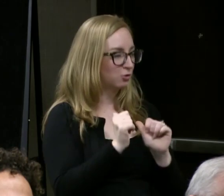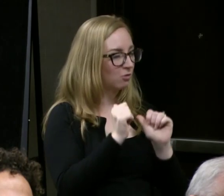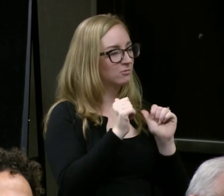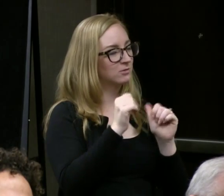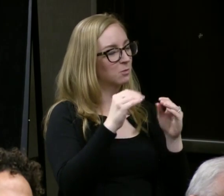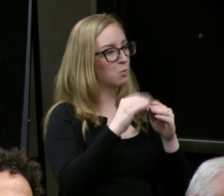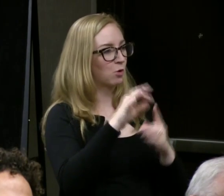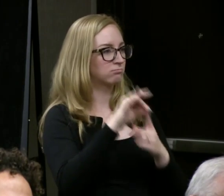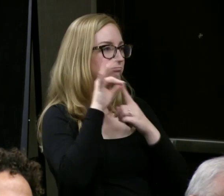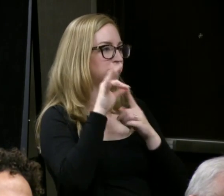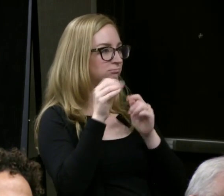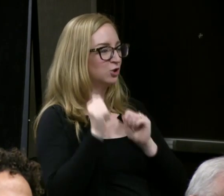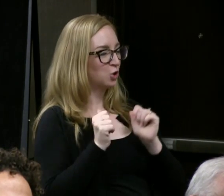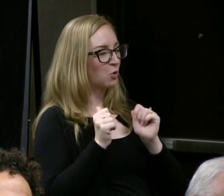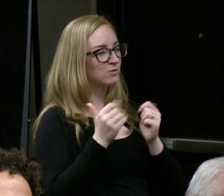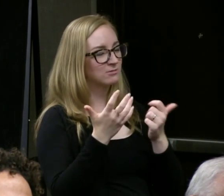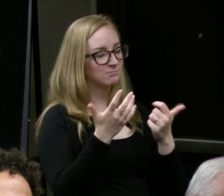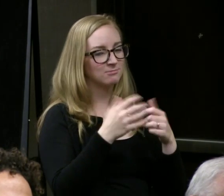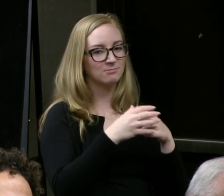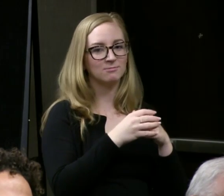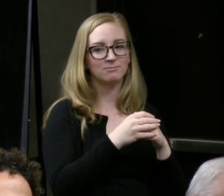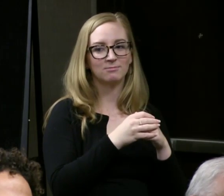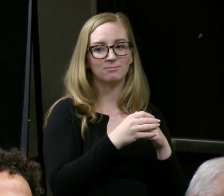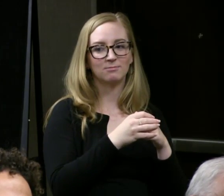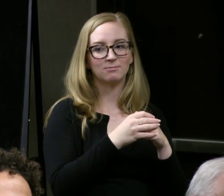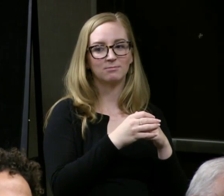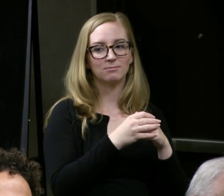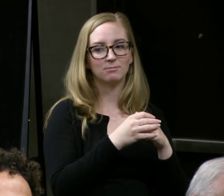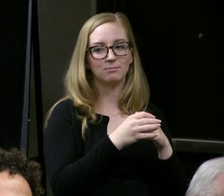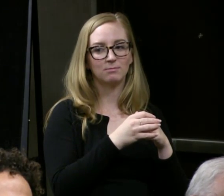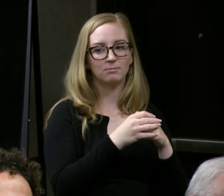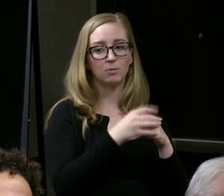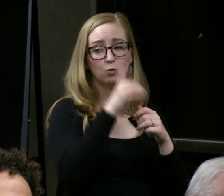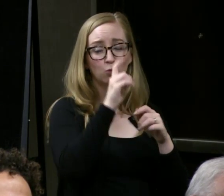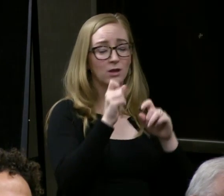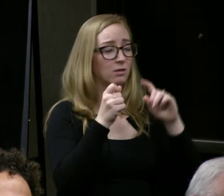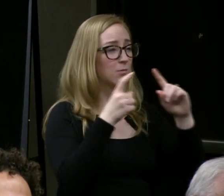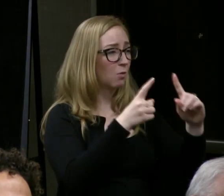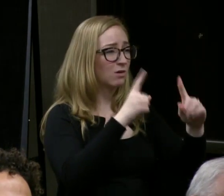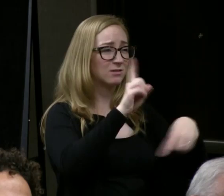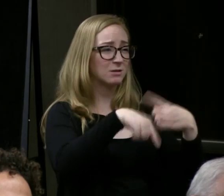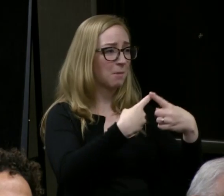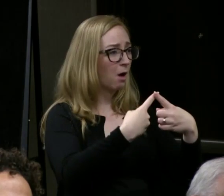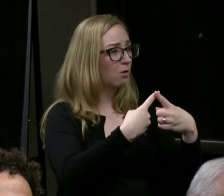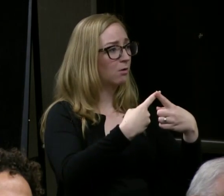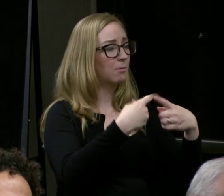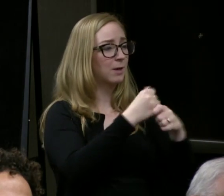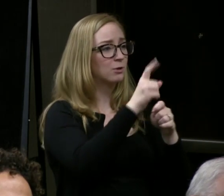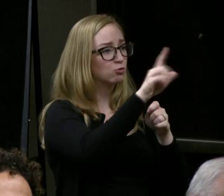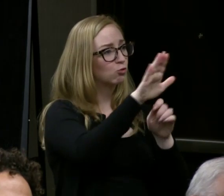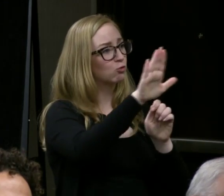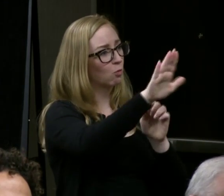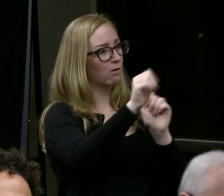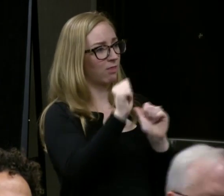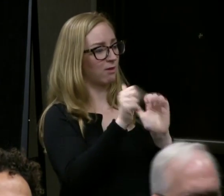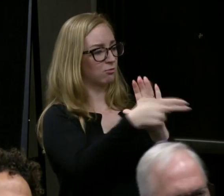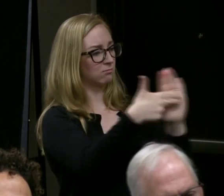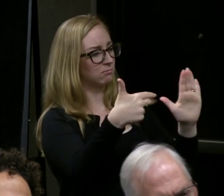But certainly, it's about building the trust and reputation and being authentic, being present,